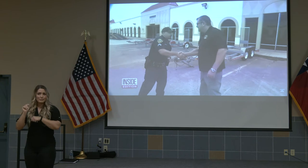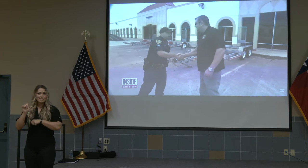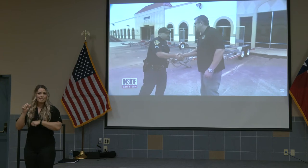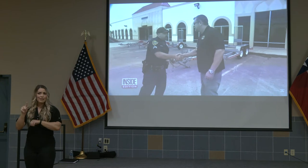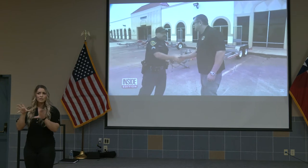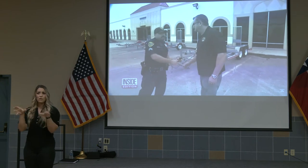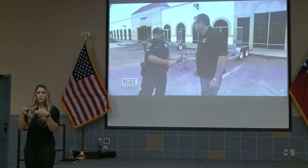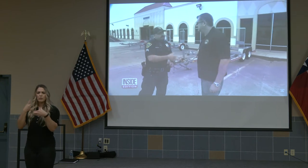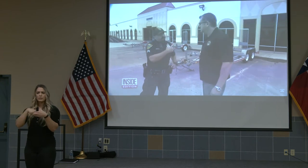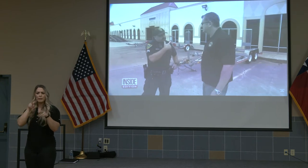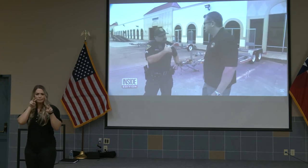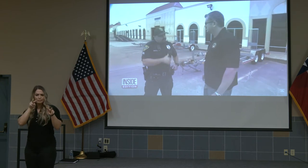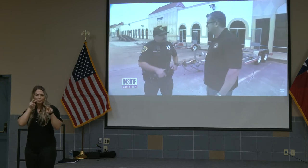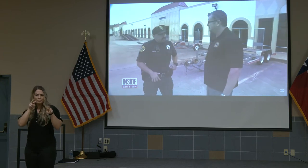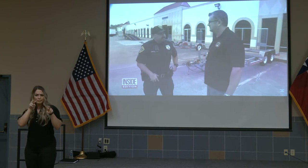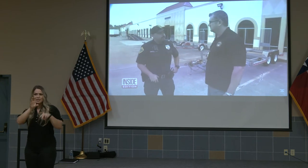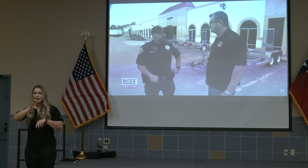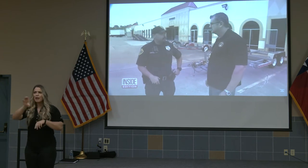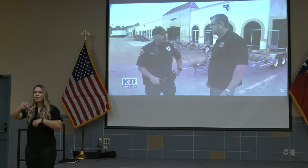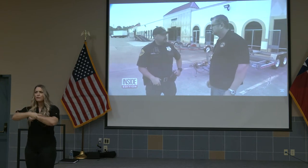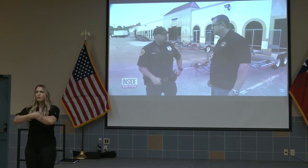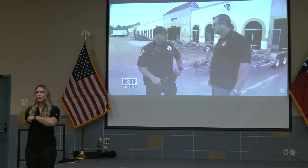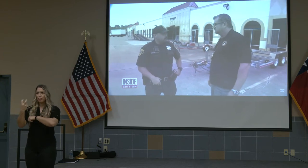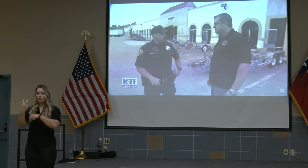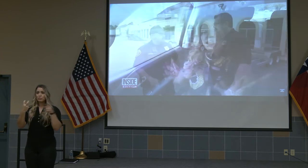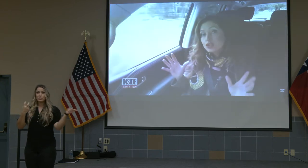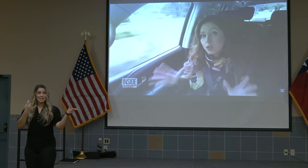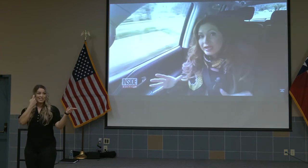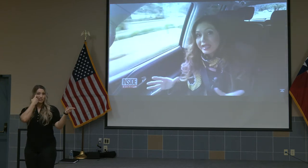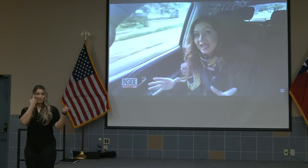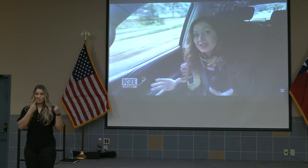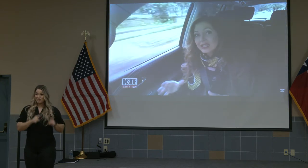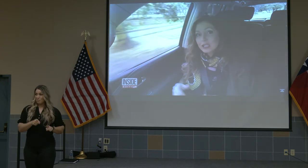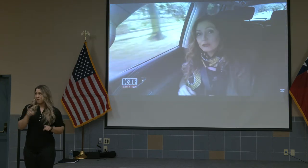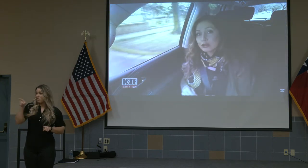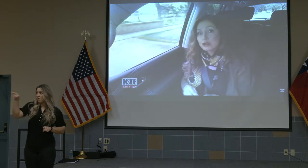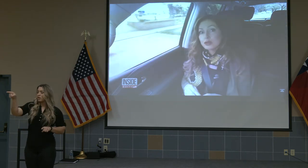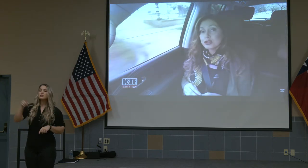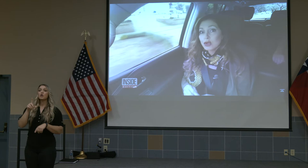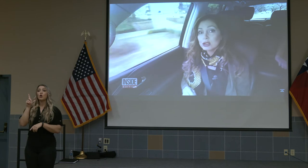We get catalytic converters on the road -- >> 20 catalytic converters were stolen